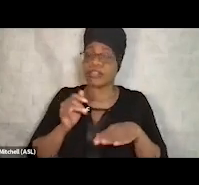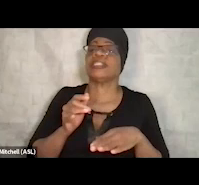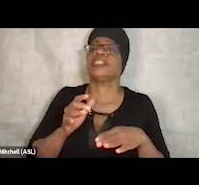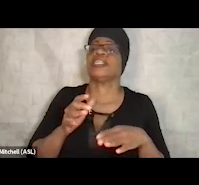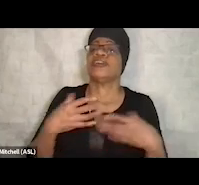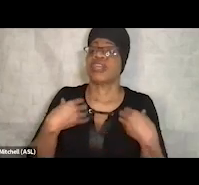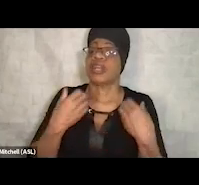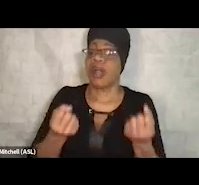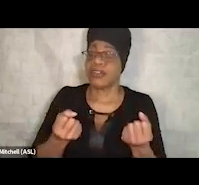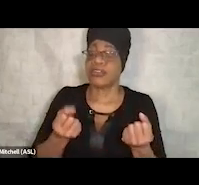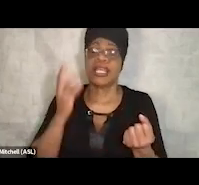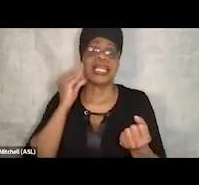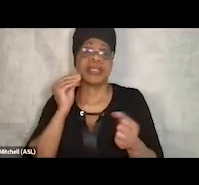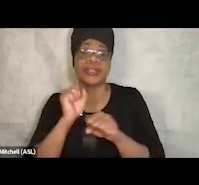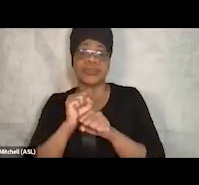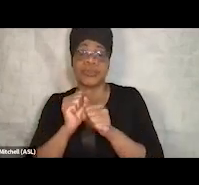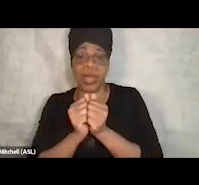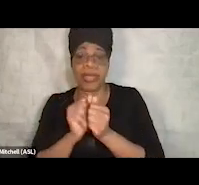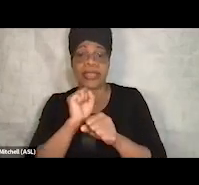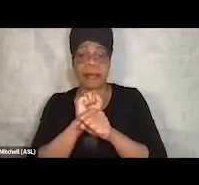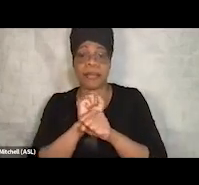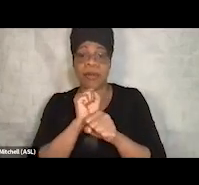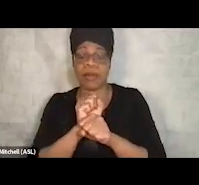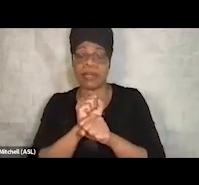and same with this locker company. So it's really,